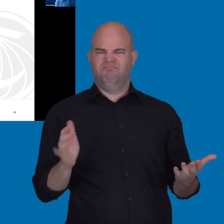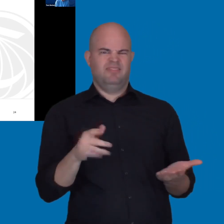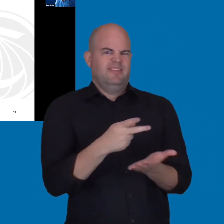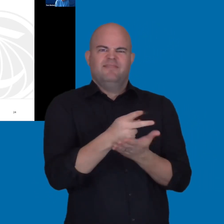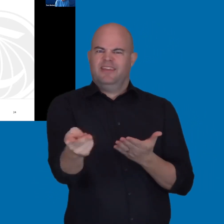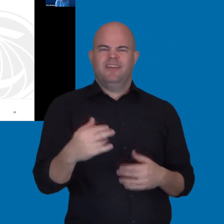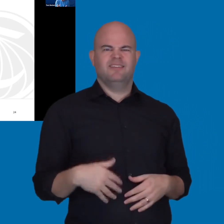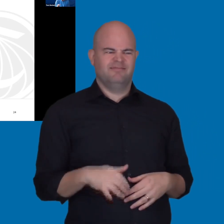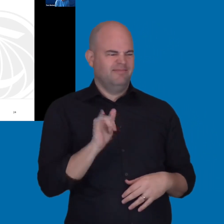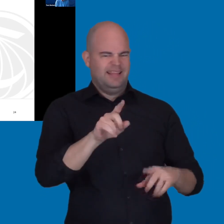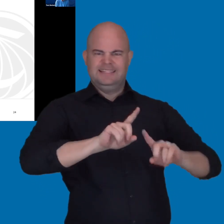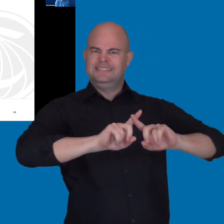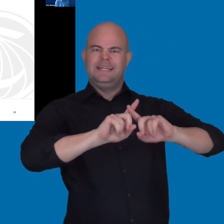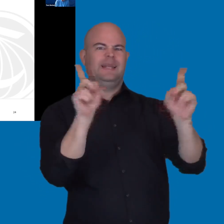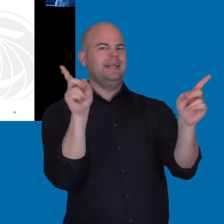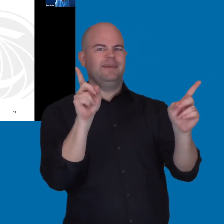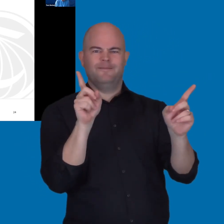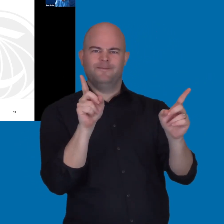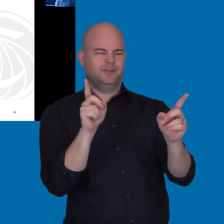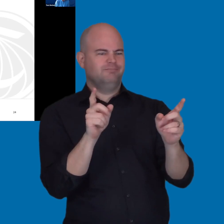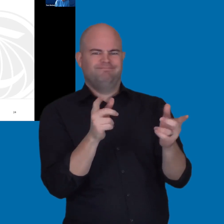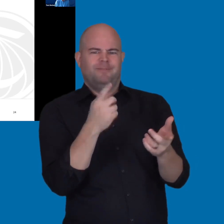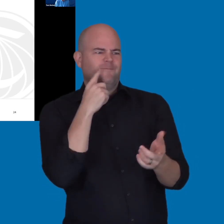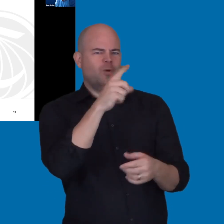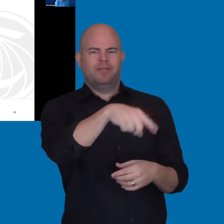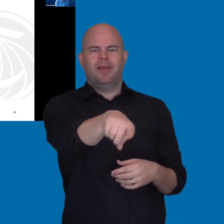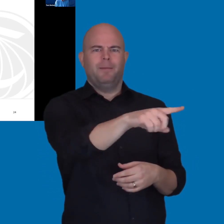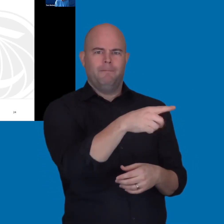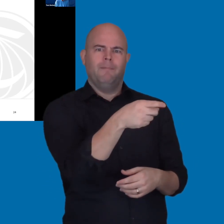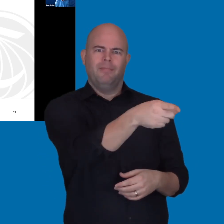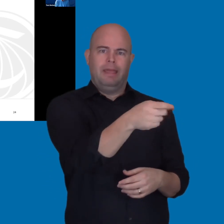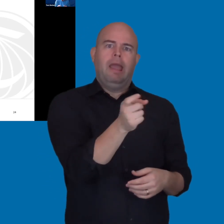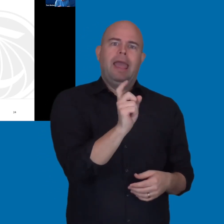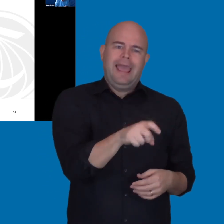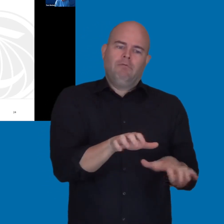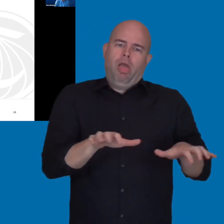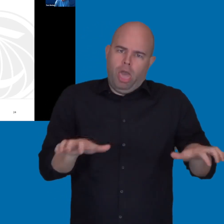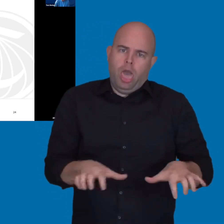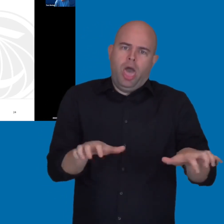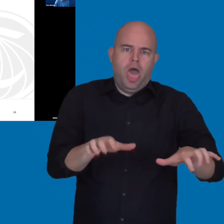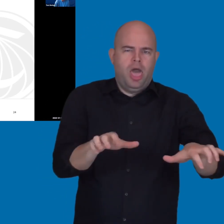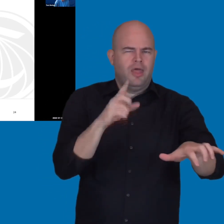And it has a very different impact on what you're asking them to do to have that same access.